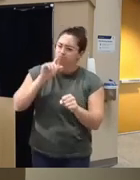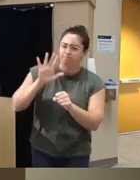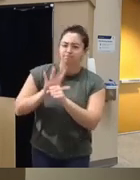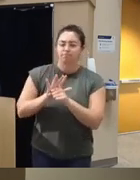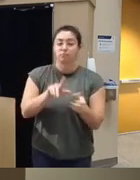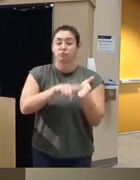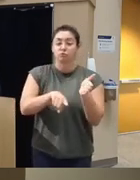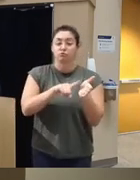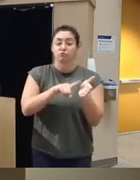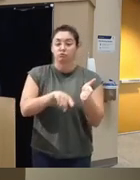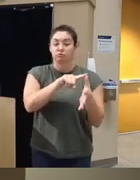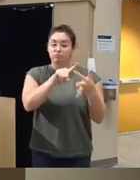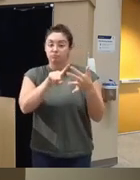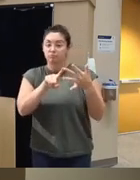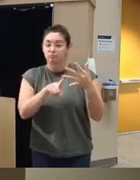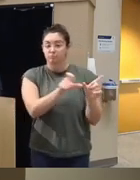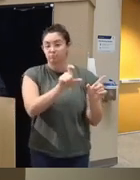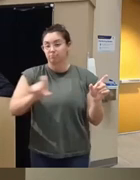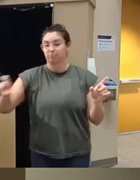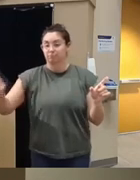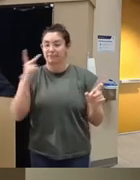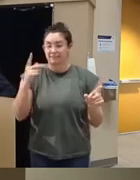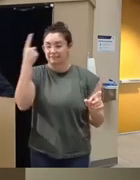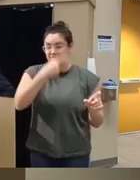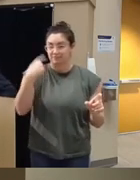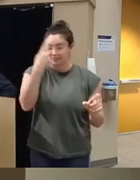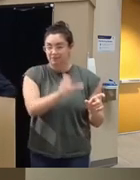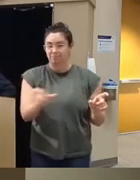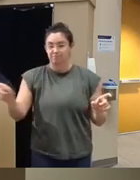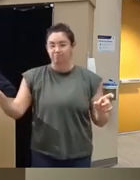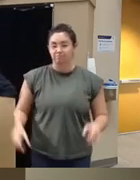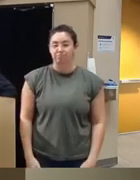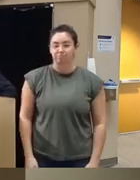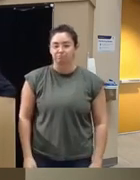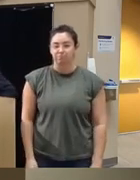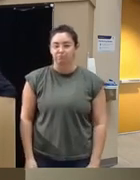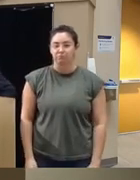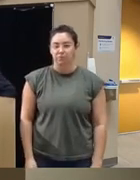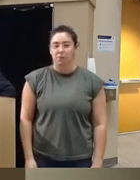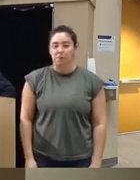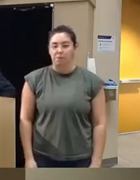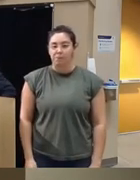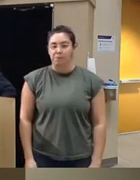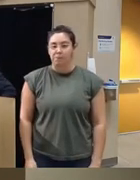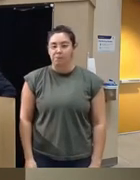Dr crane Burberry kassee Stan Georgio and our project coordinat coordinator Jillian cook um